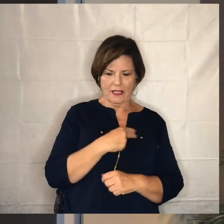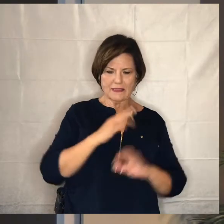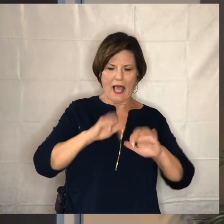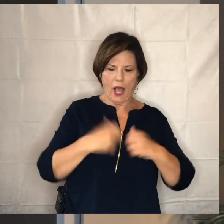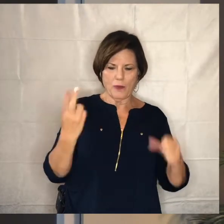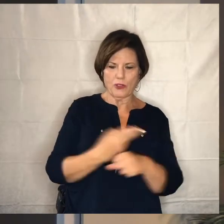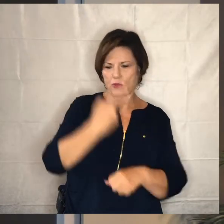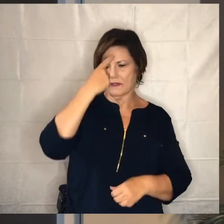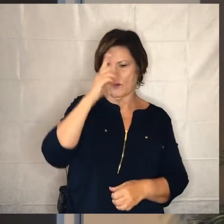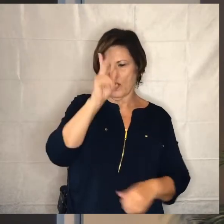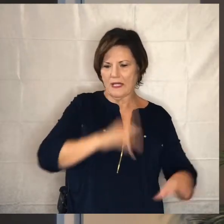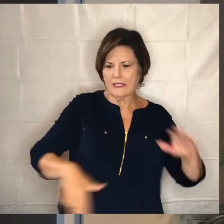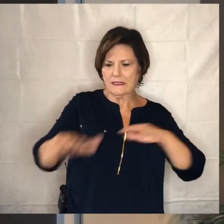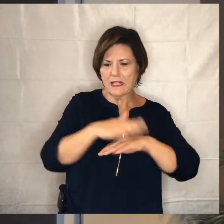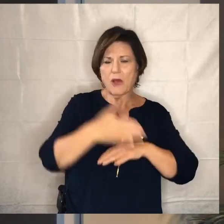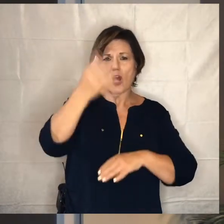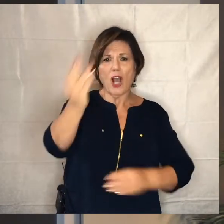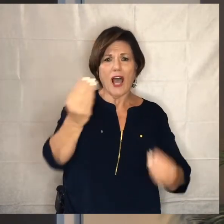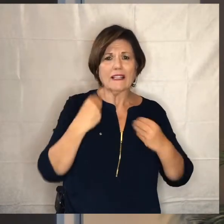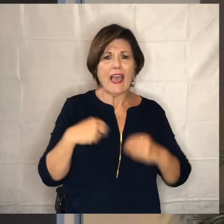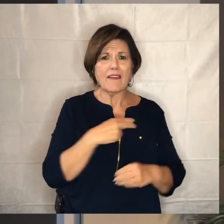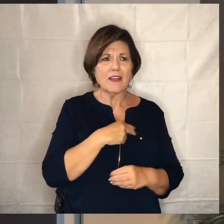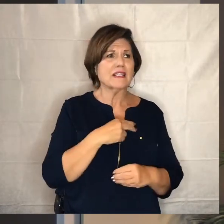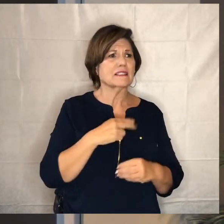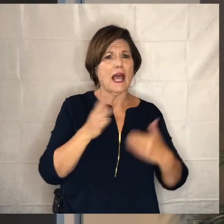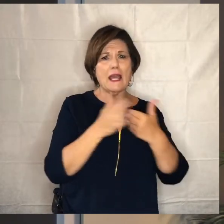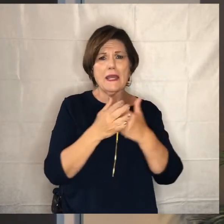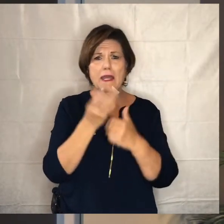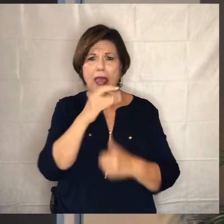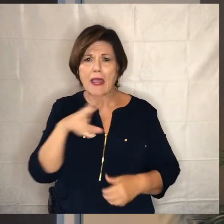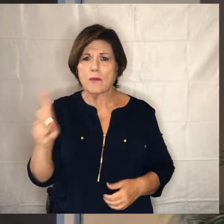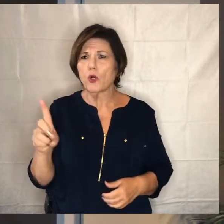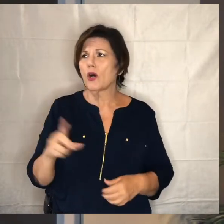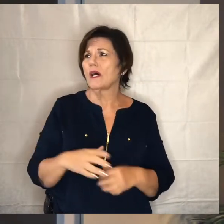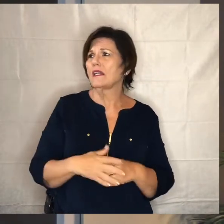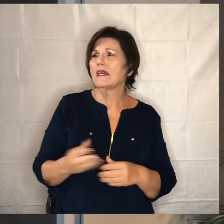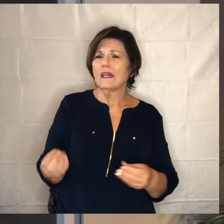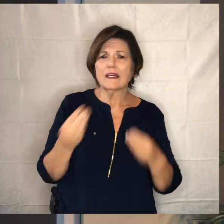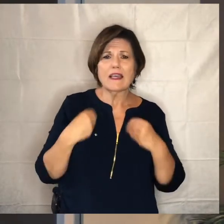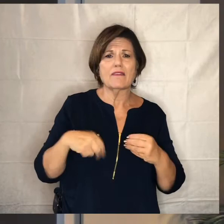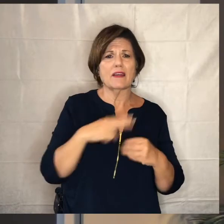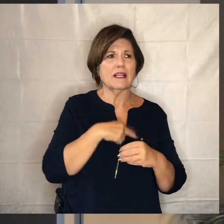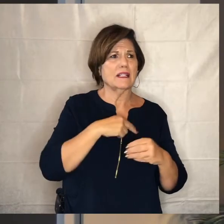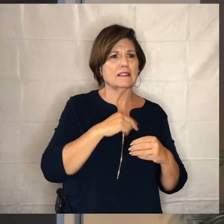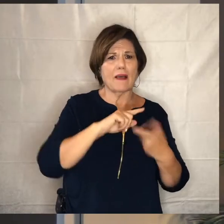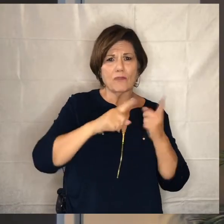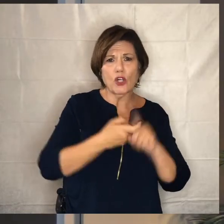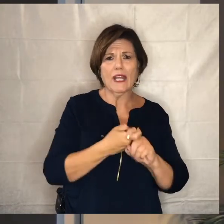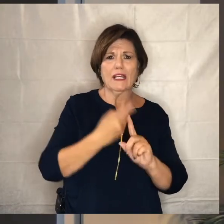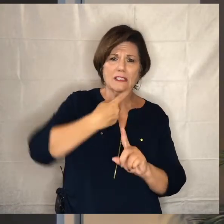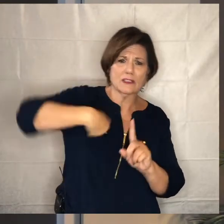particular neighborhood he's given us particular friends he's given us certain you know spheres of influence and what is it then looks like to